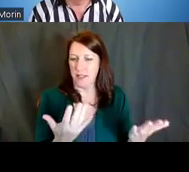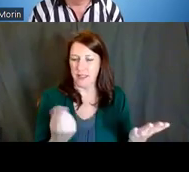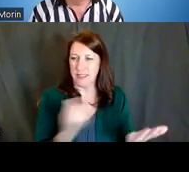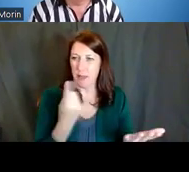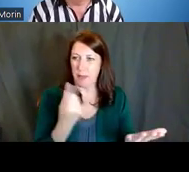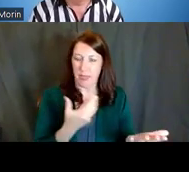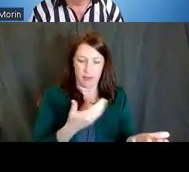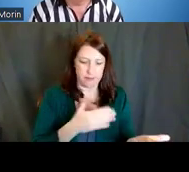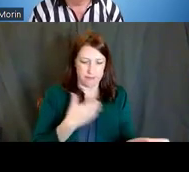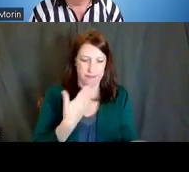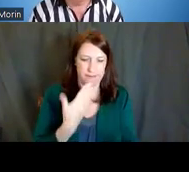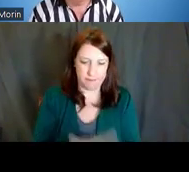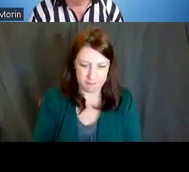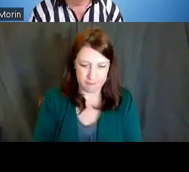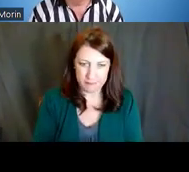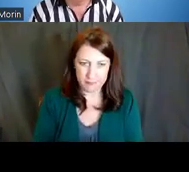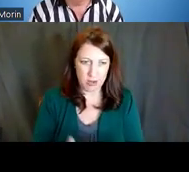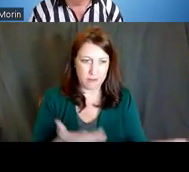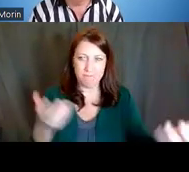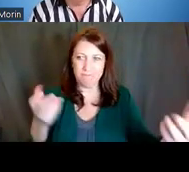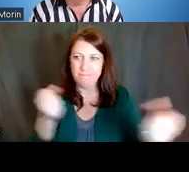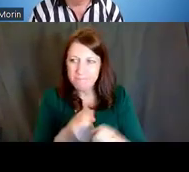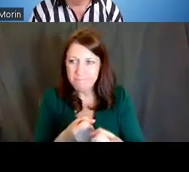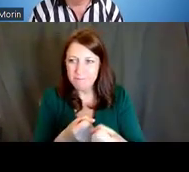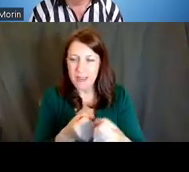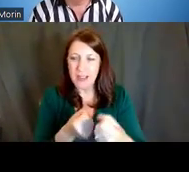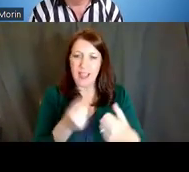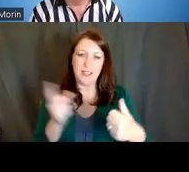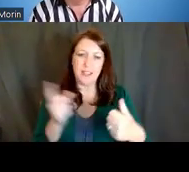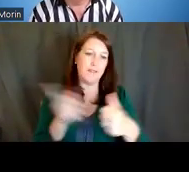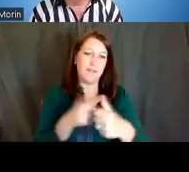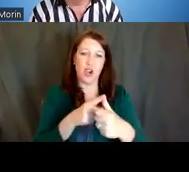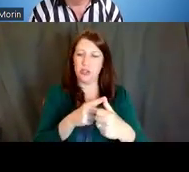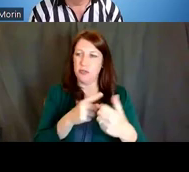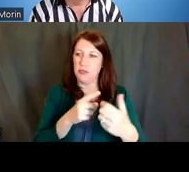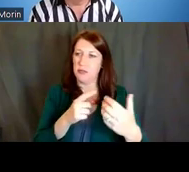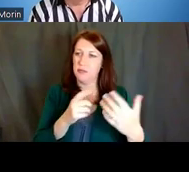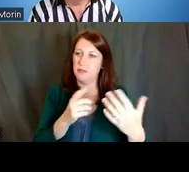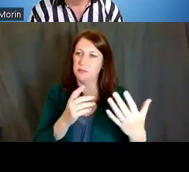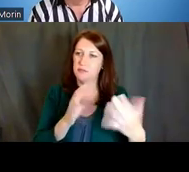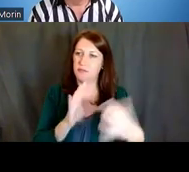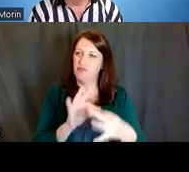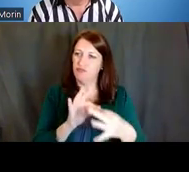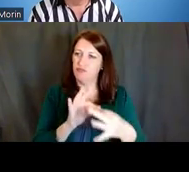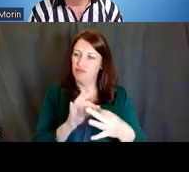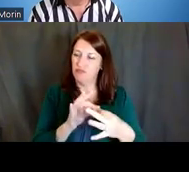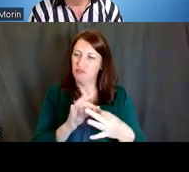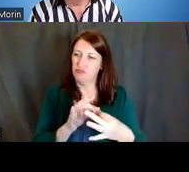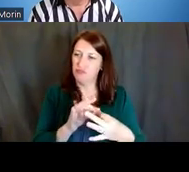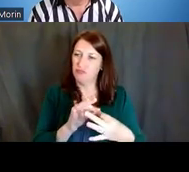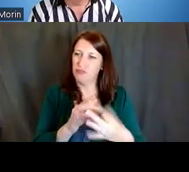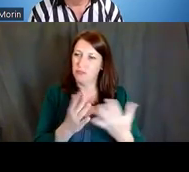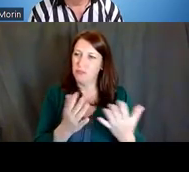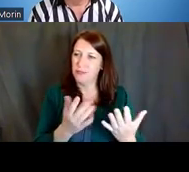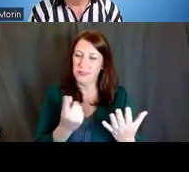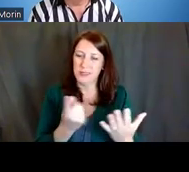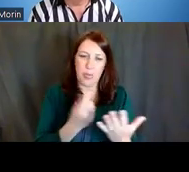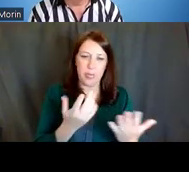or the individual together, that's your first area where you have something together meaningful